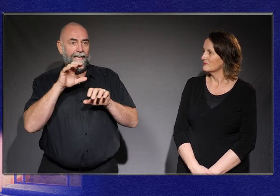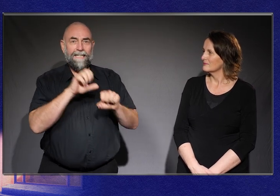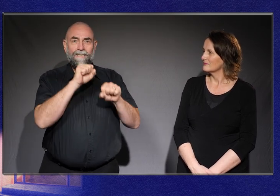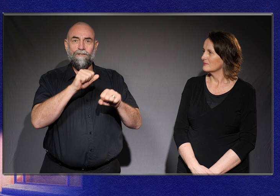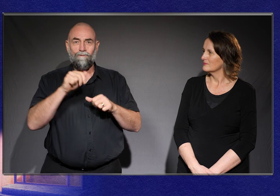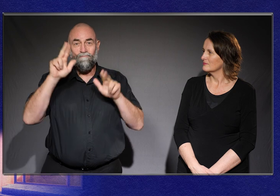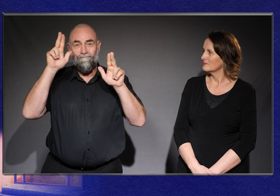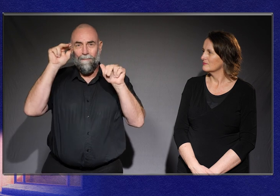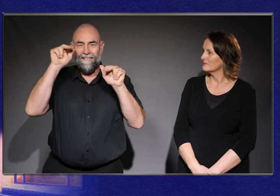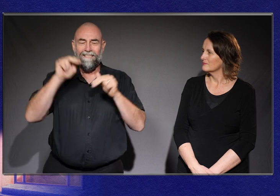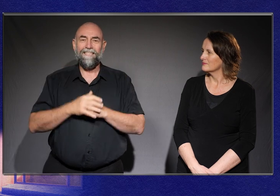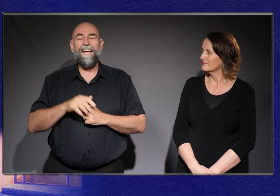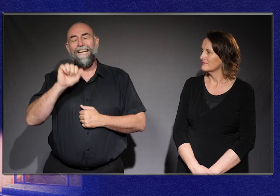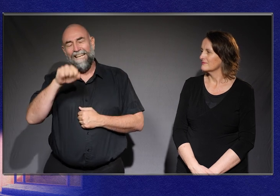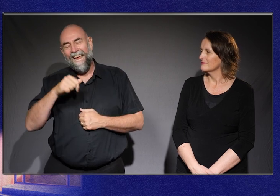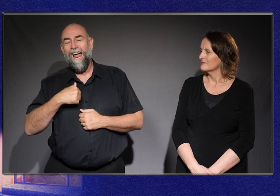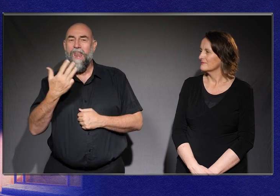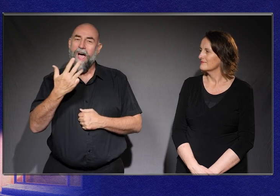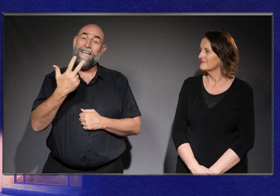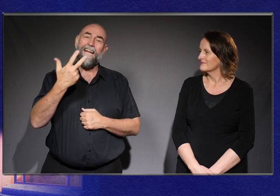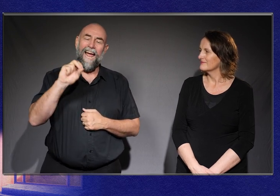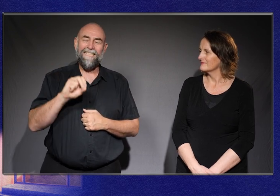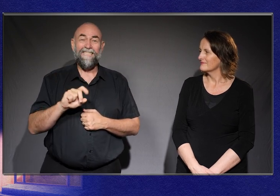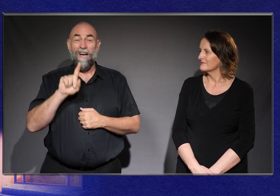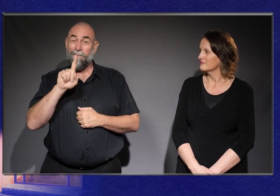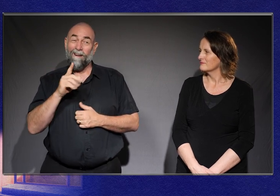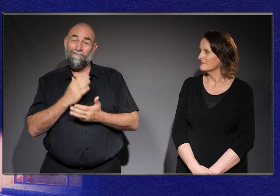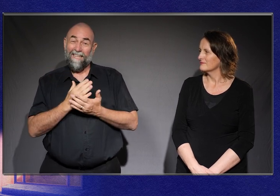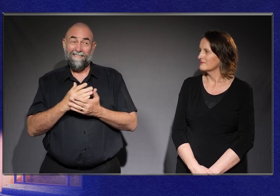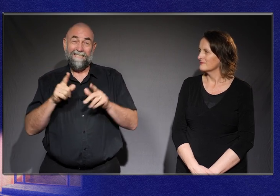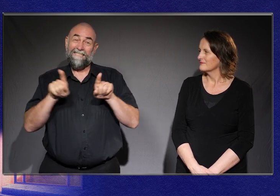Yeah, I grew up in the 1980s, but it was more like the 1950s.